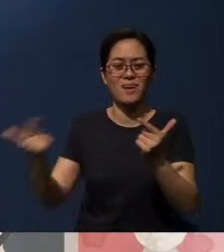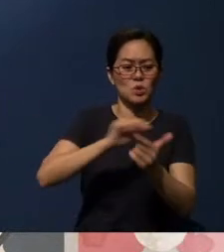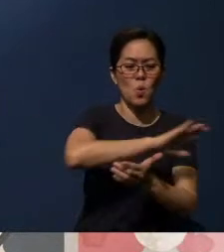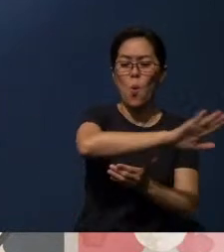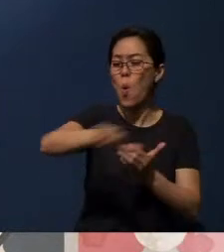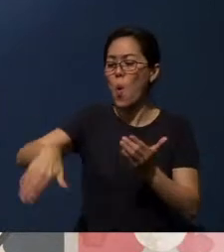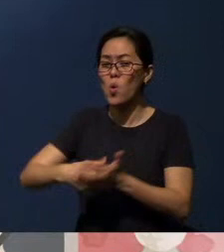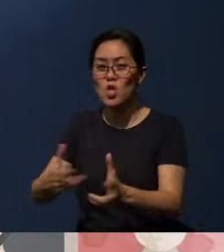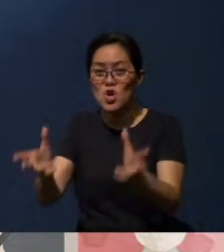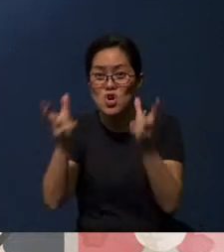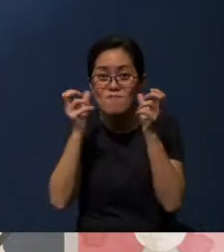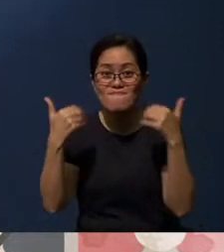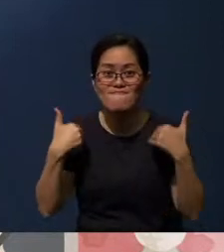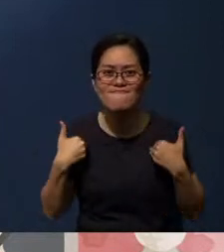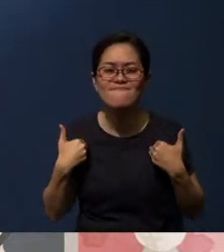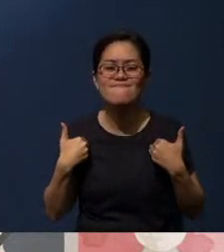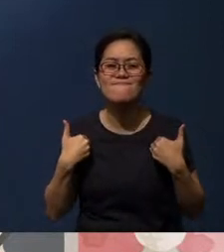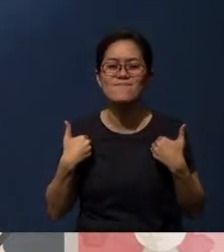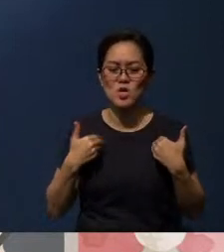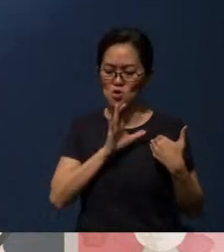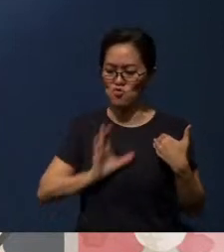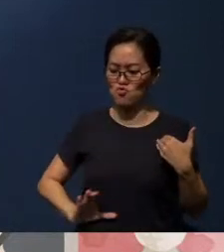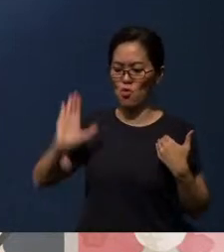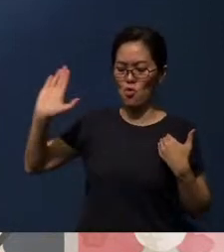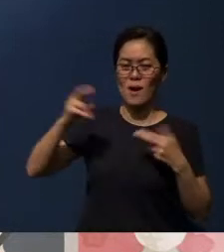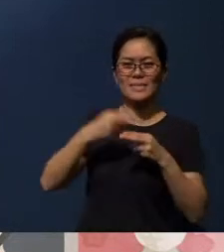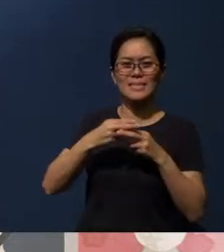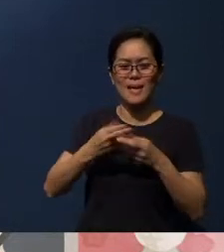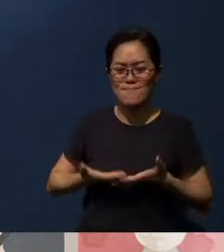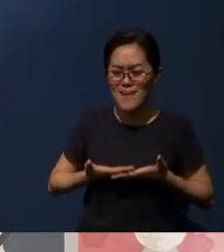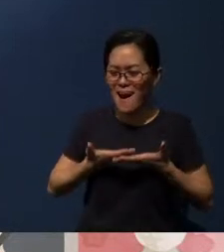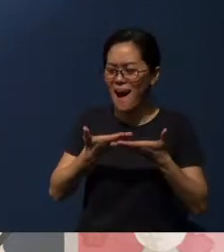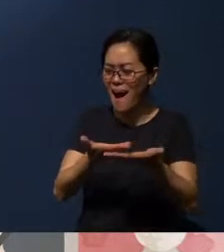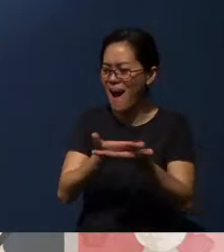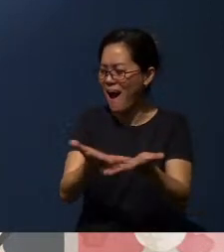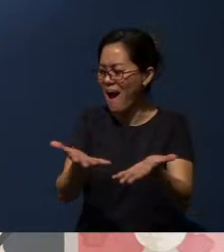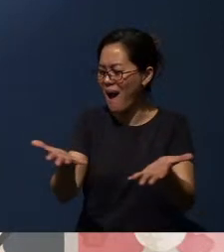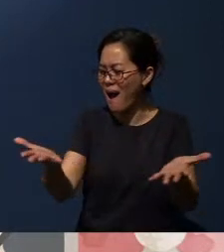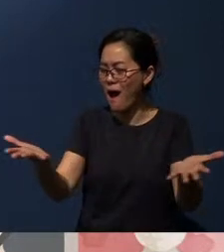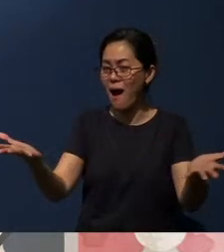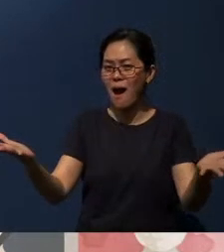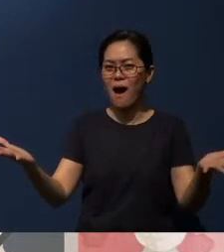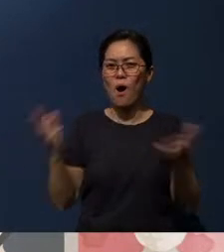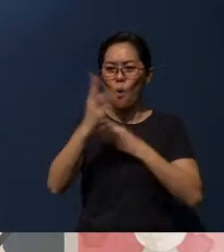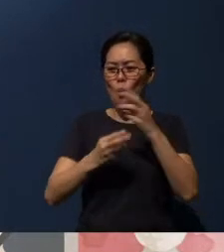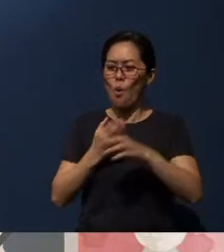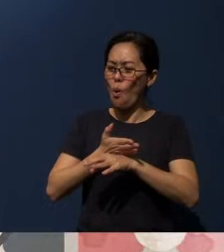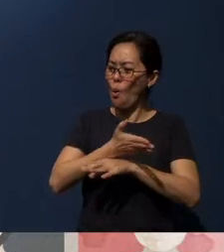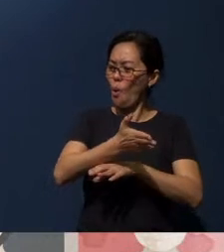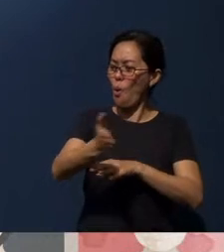Let’s carry Christ's name to the ends of the earth. Let's carry His love.